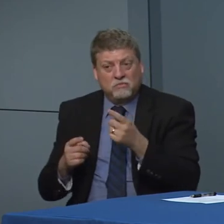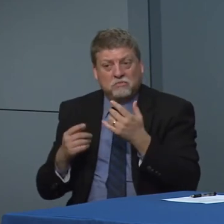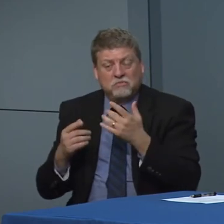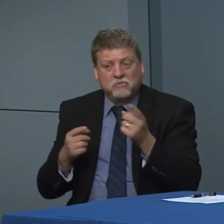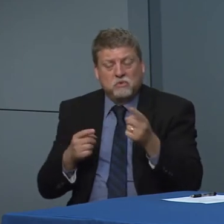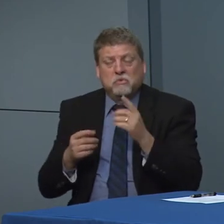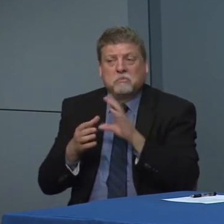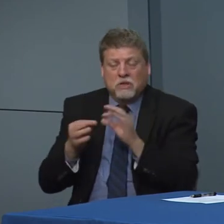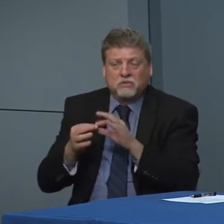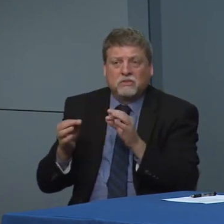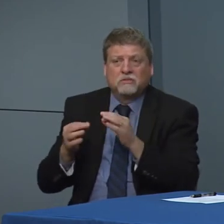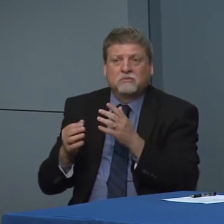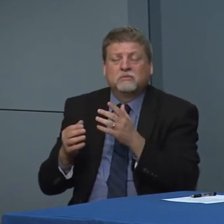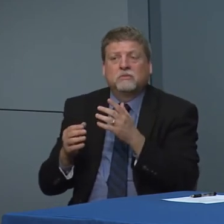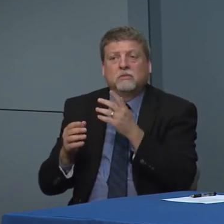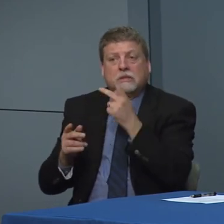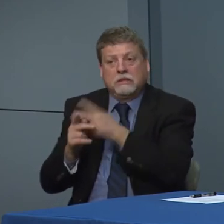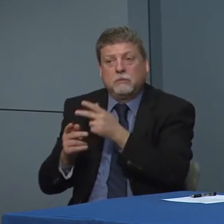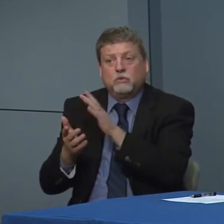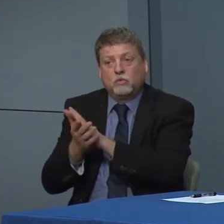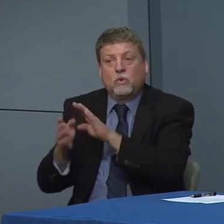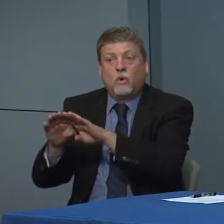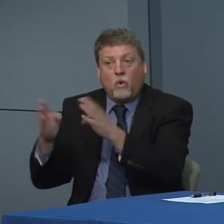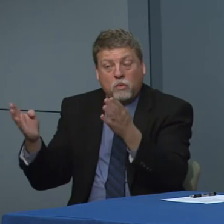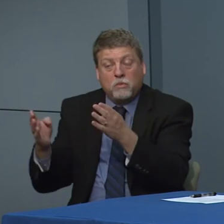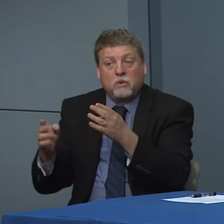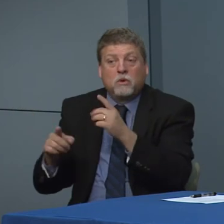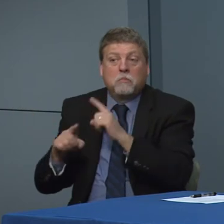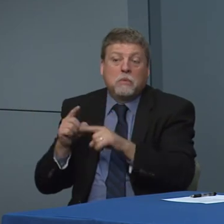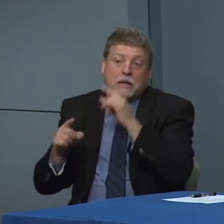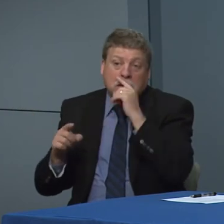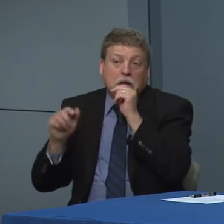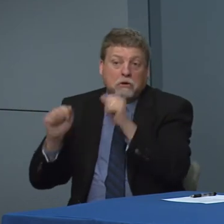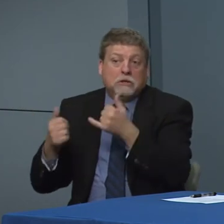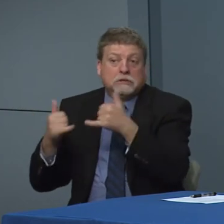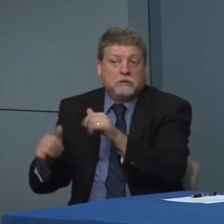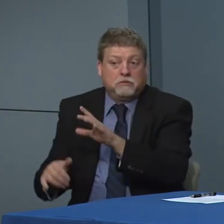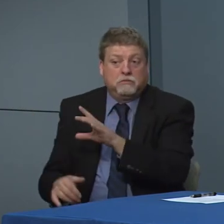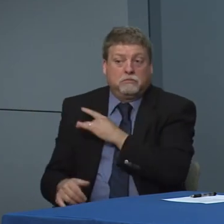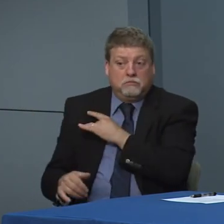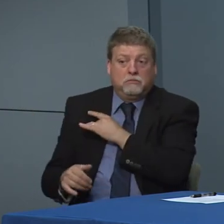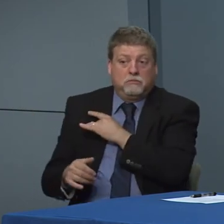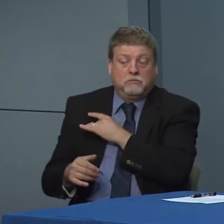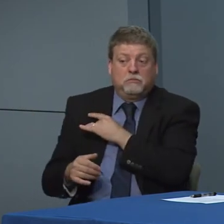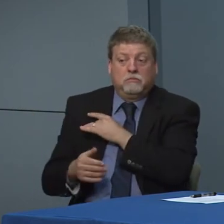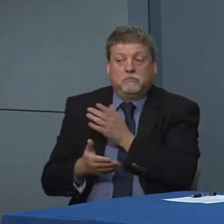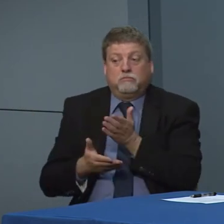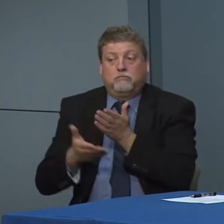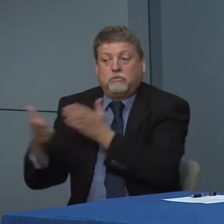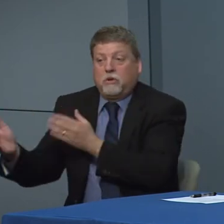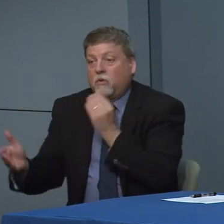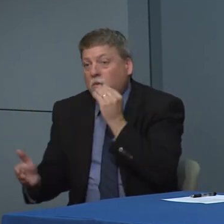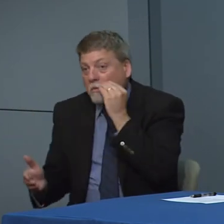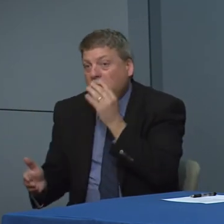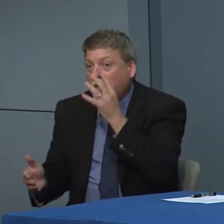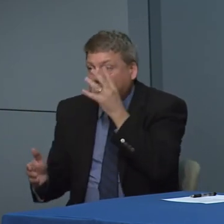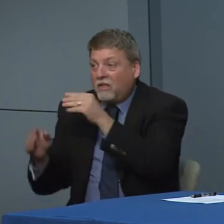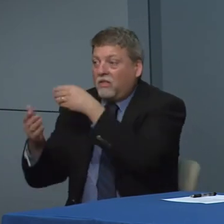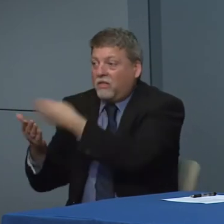leaving schools open by saying it's not affecting kids when kids could bring it home potentially to vulnerable family members.